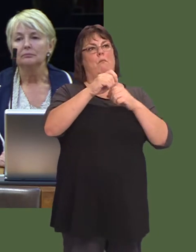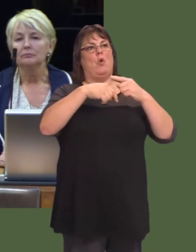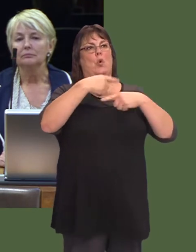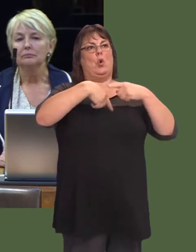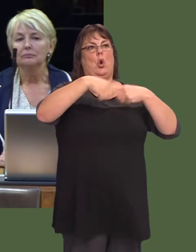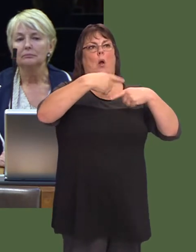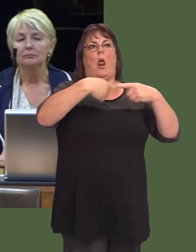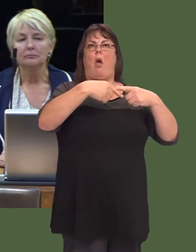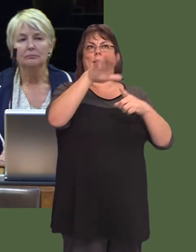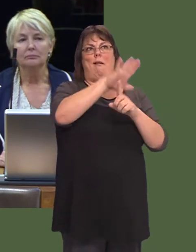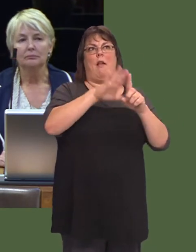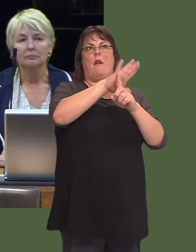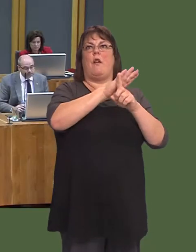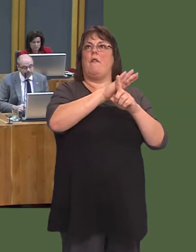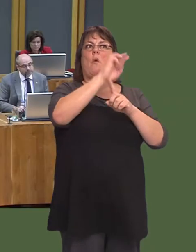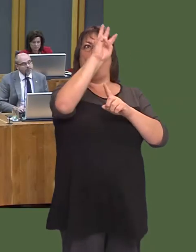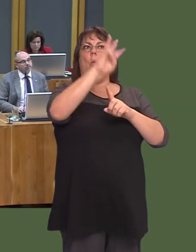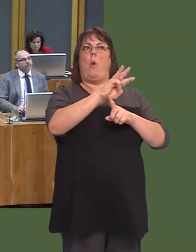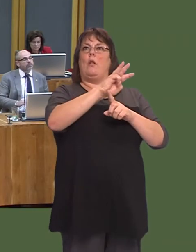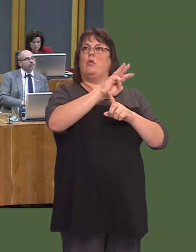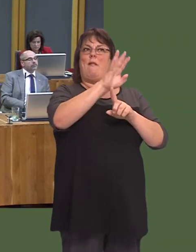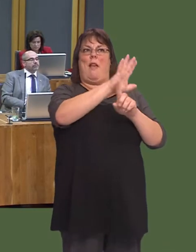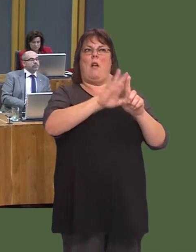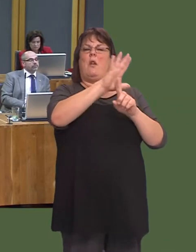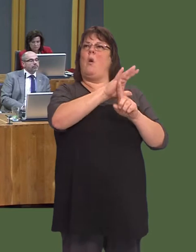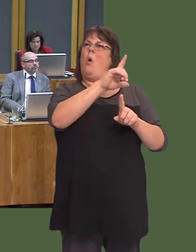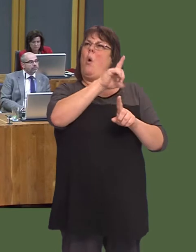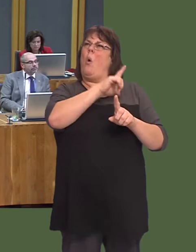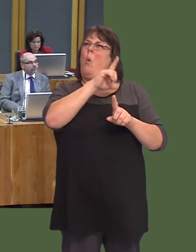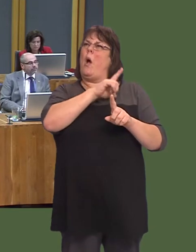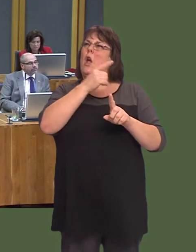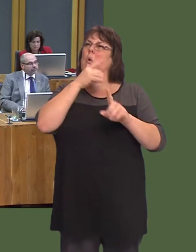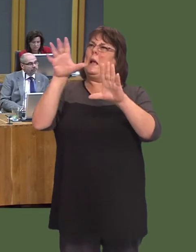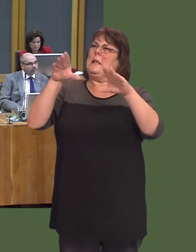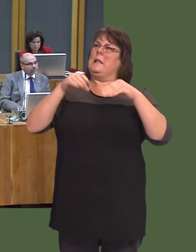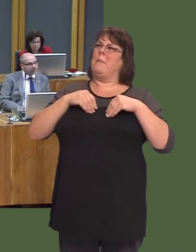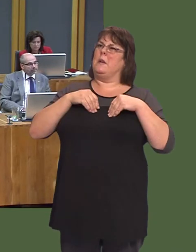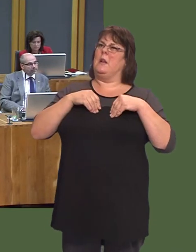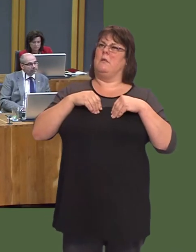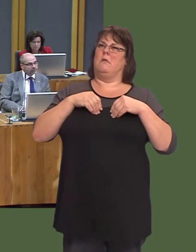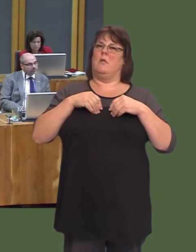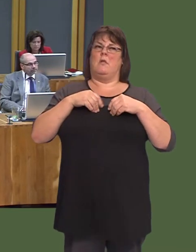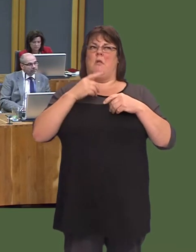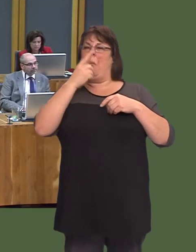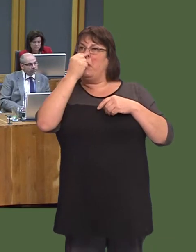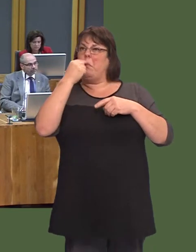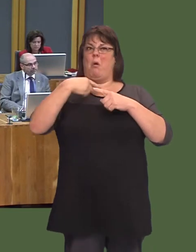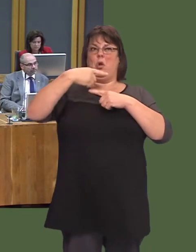Welsh waters. What on earth is Wales doing taking waste from another country that could be radioactive?